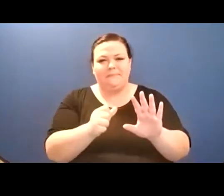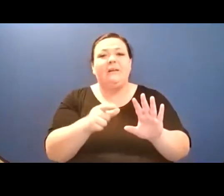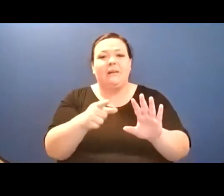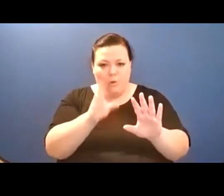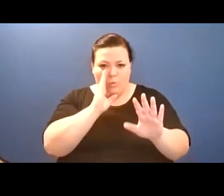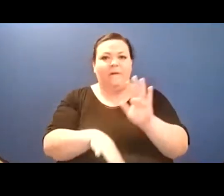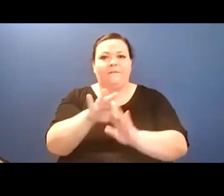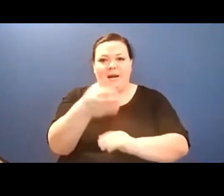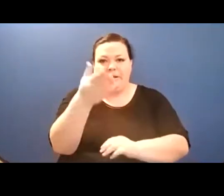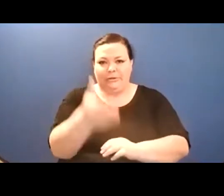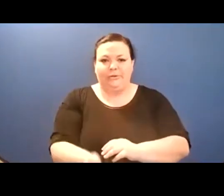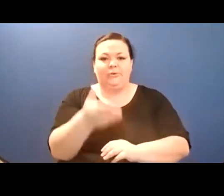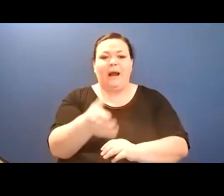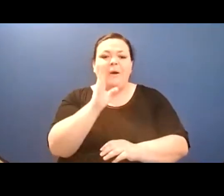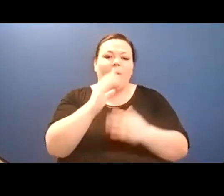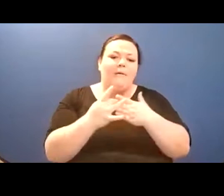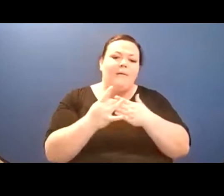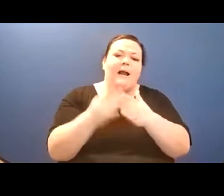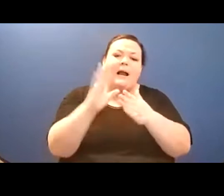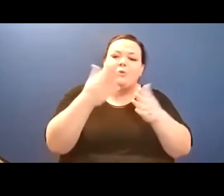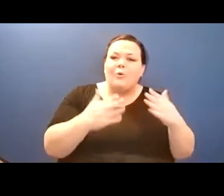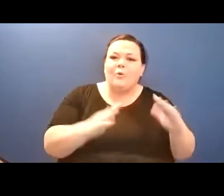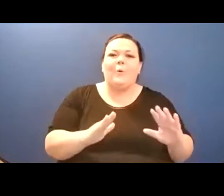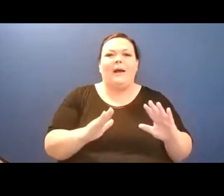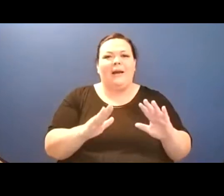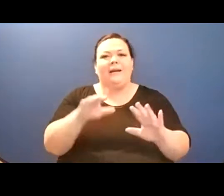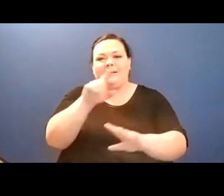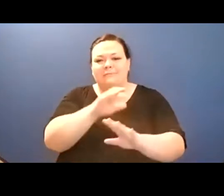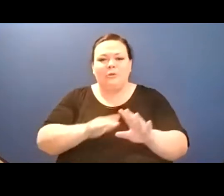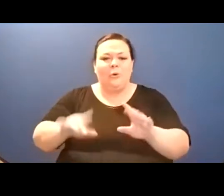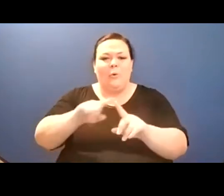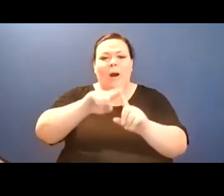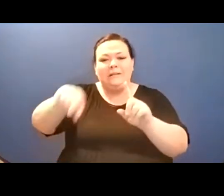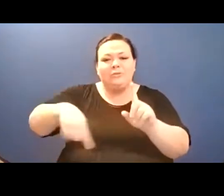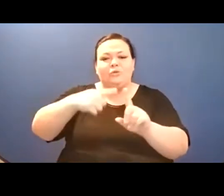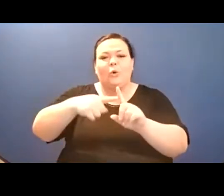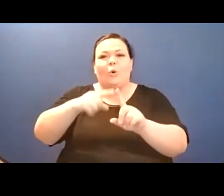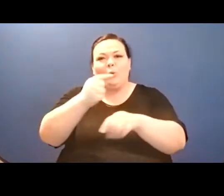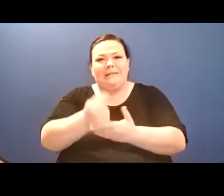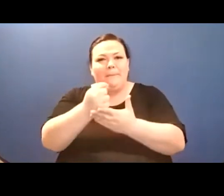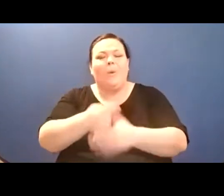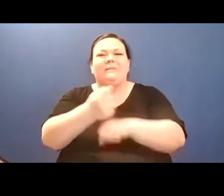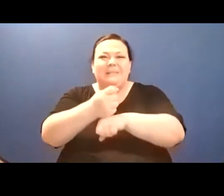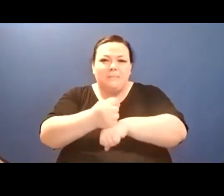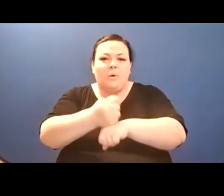to paint the skies of your earth a new color and build the VR screen that will finally let everyone